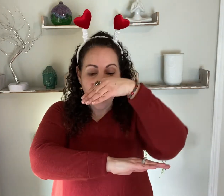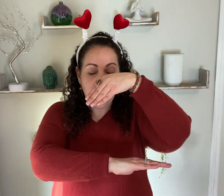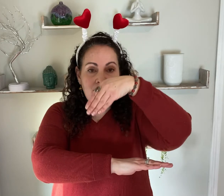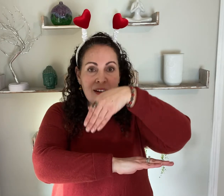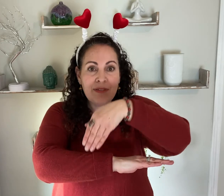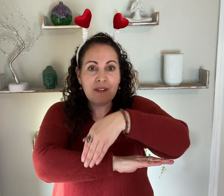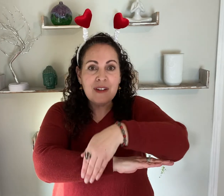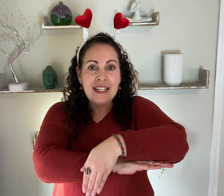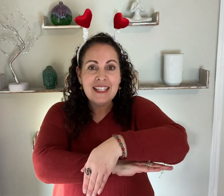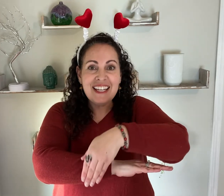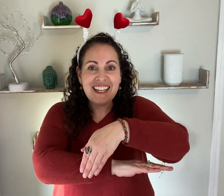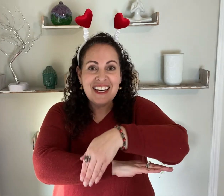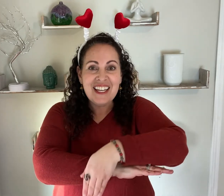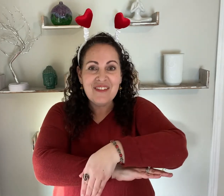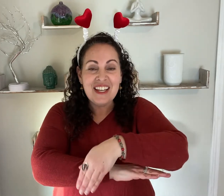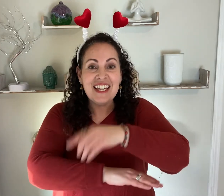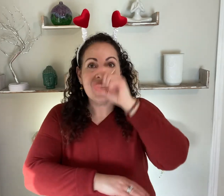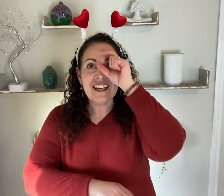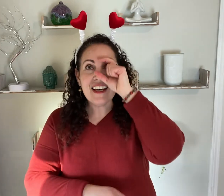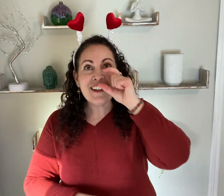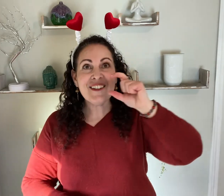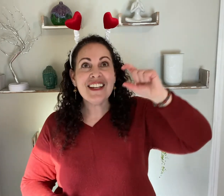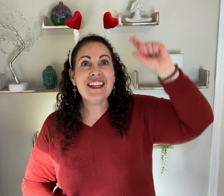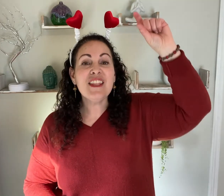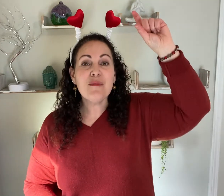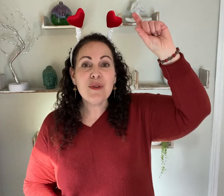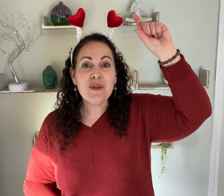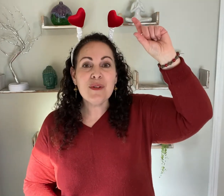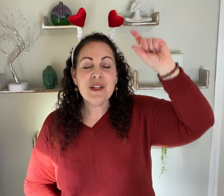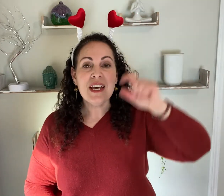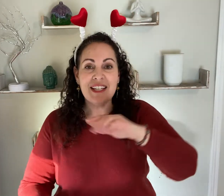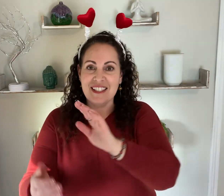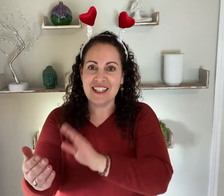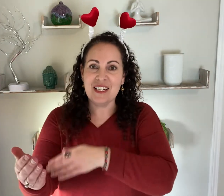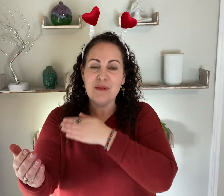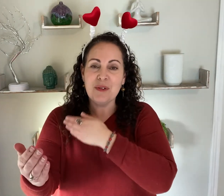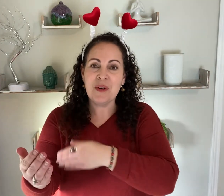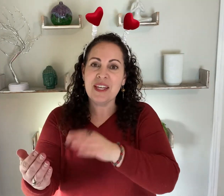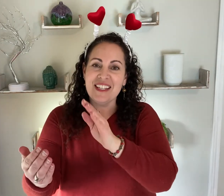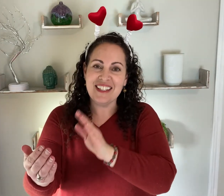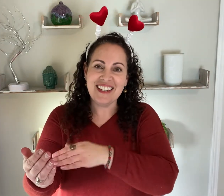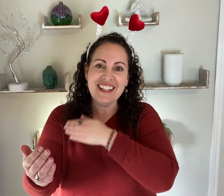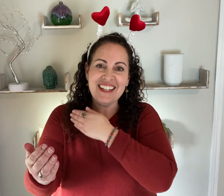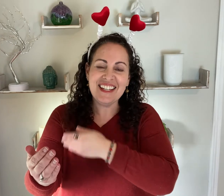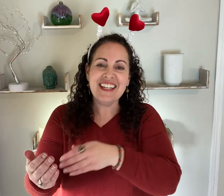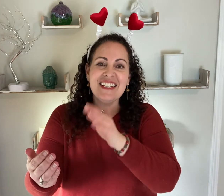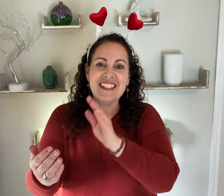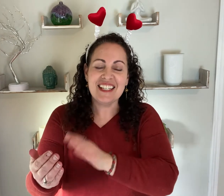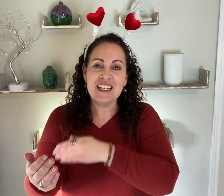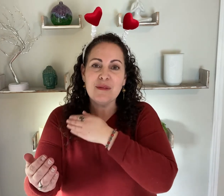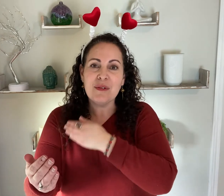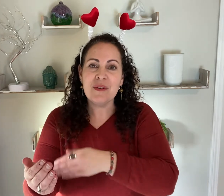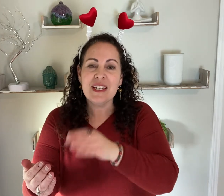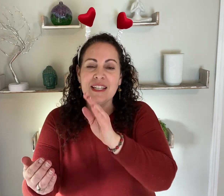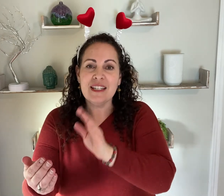I love you in the evening and Underneath the moon…Skinnamarinky dinky dink Skinnamarinky